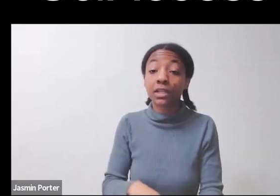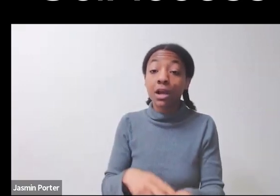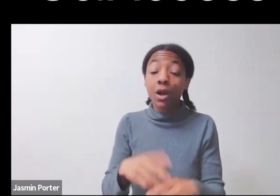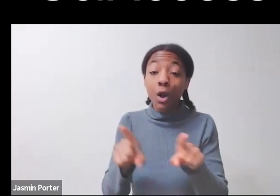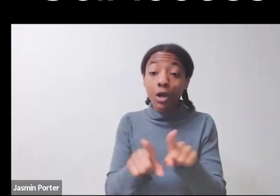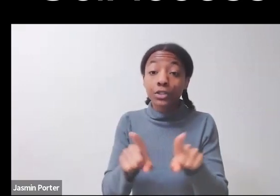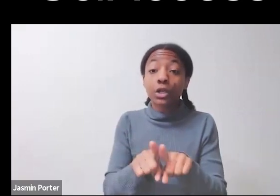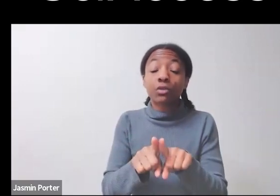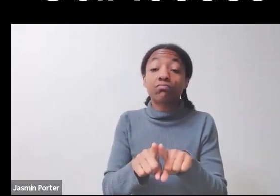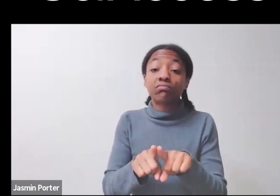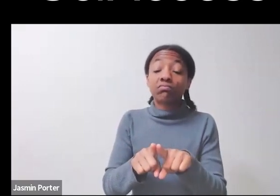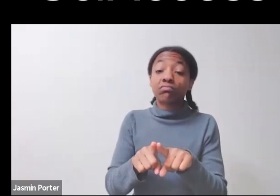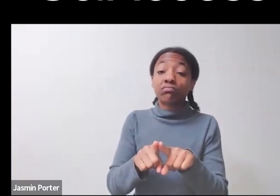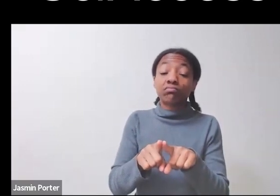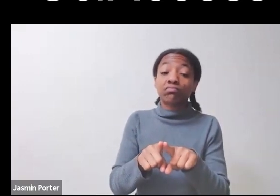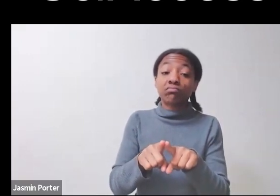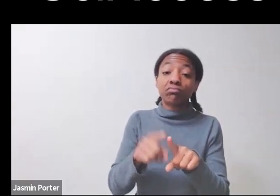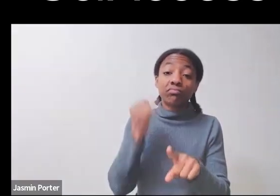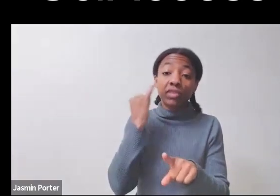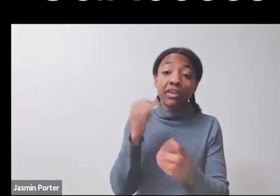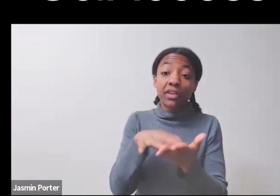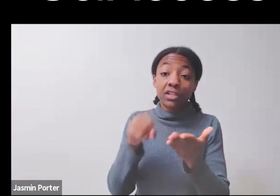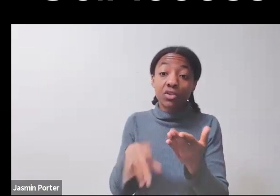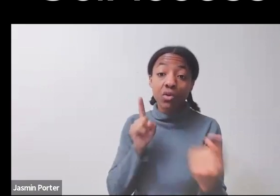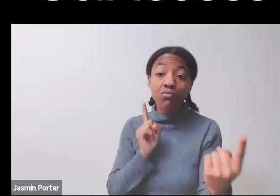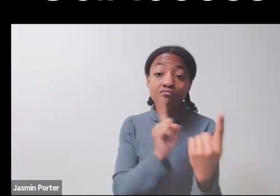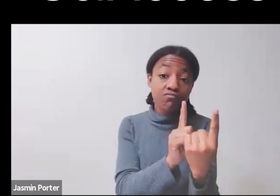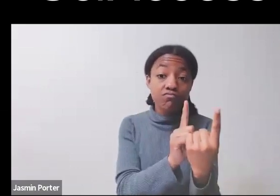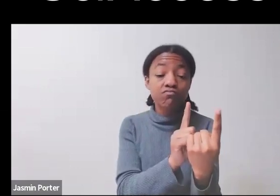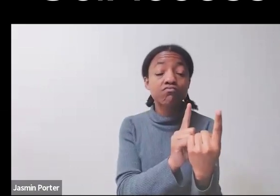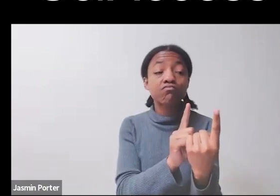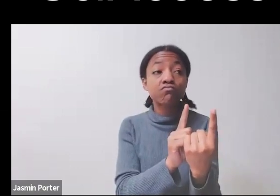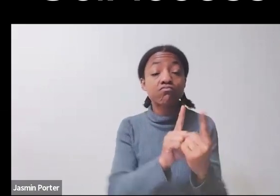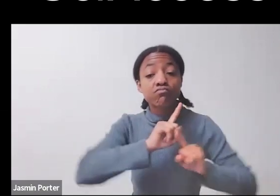even though they were receiving federal funding and money